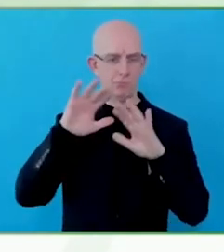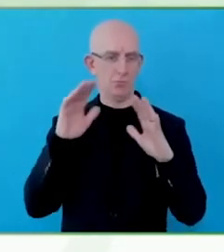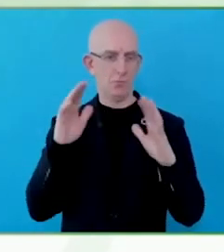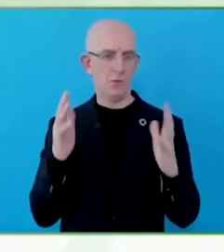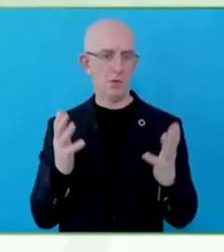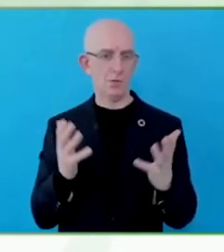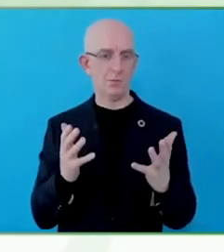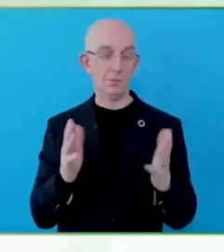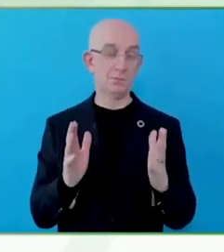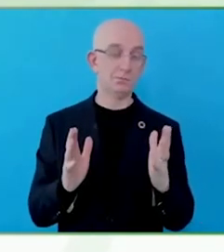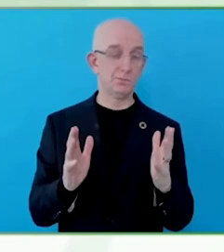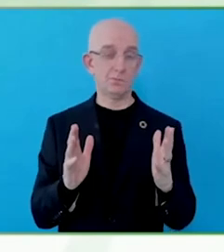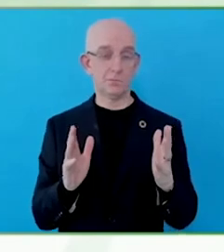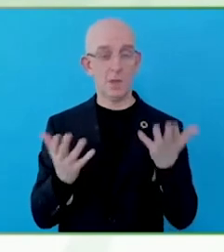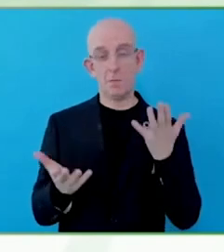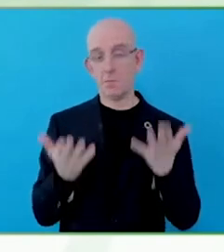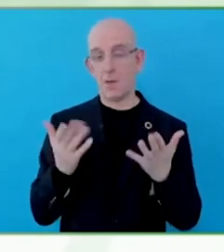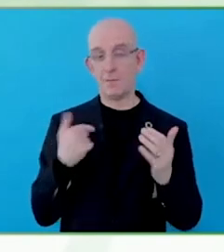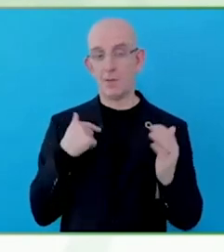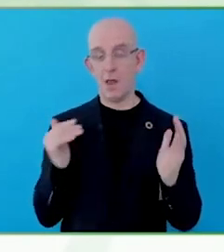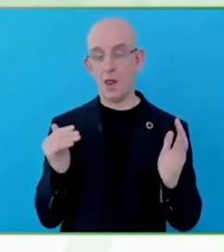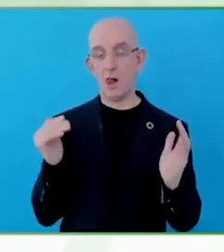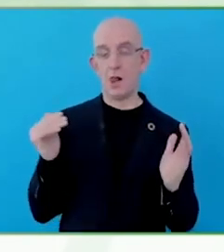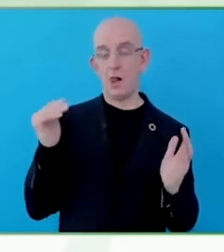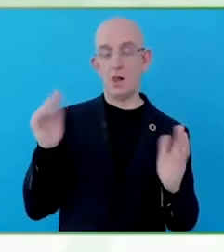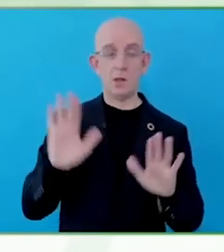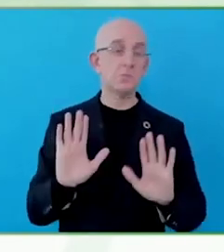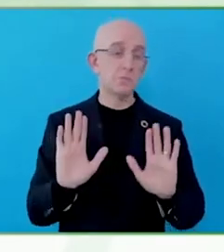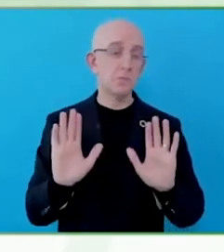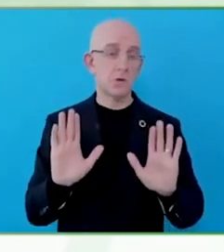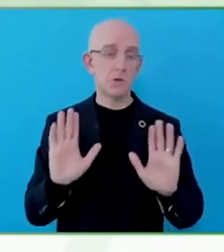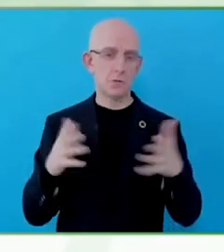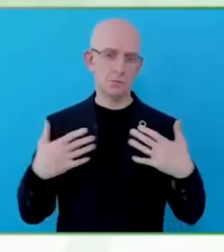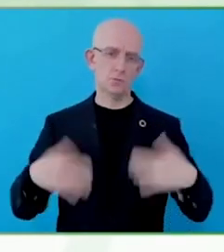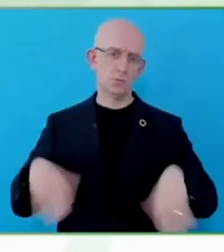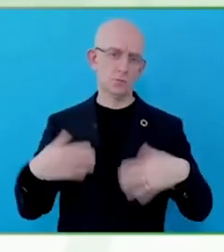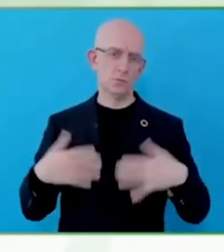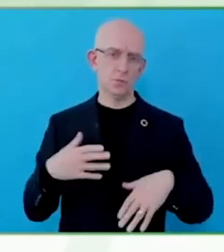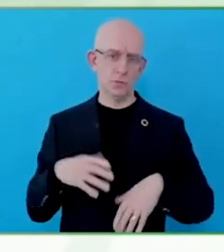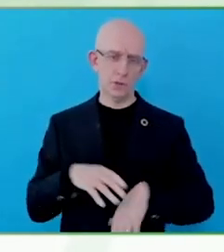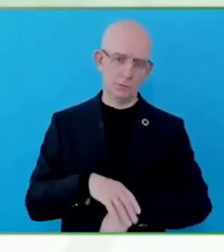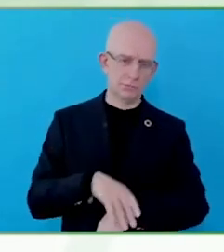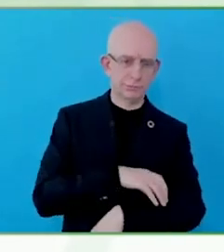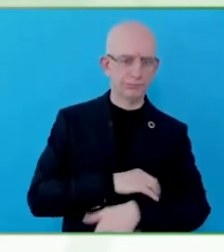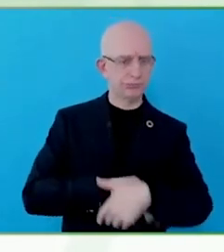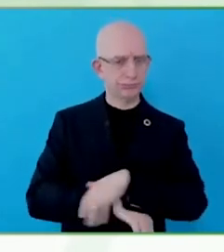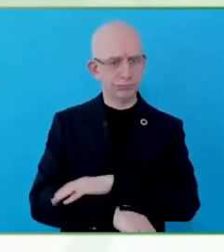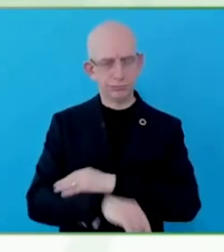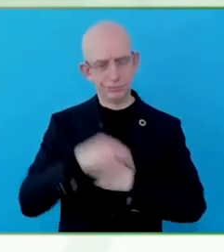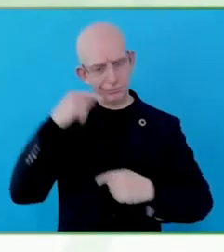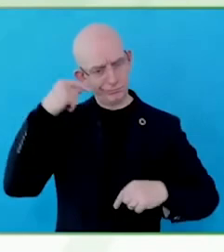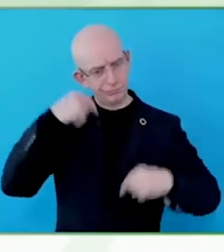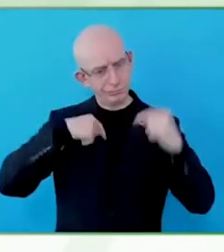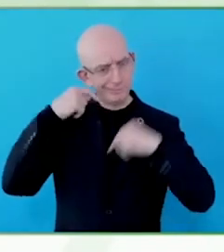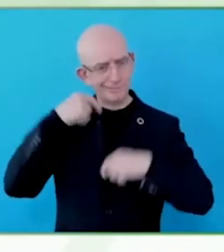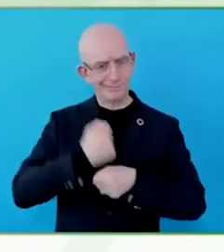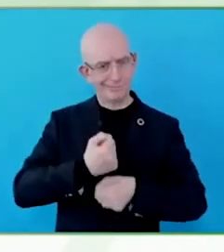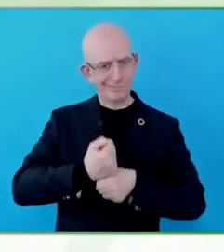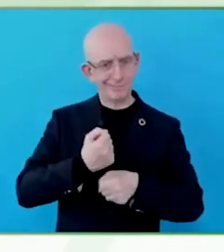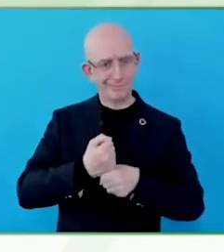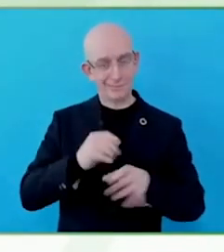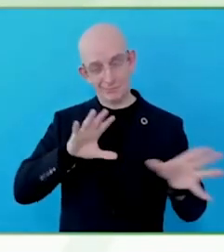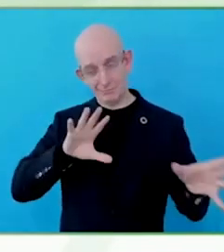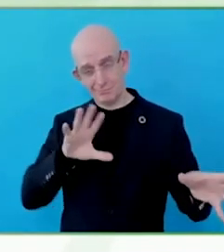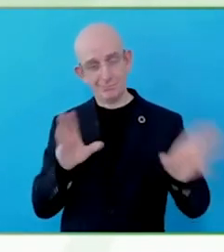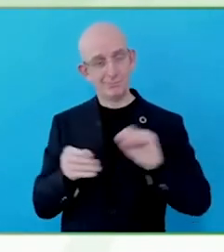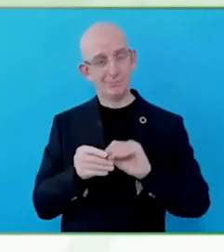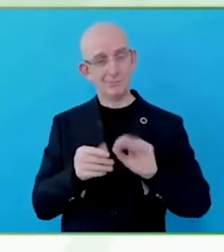That was a great victory for persons with disabilities in the